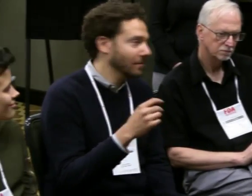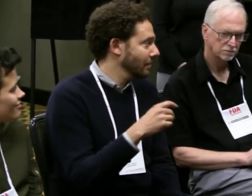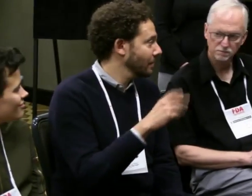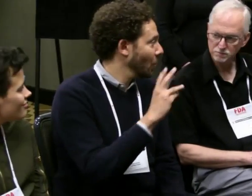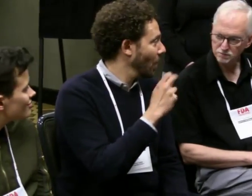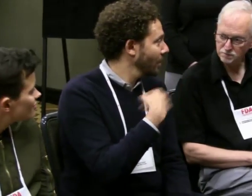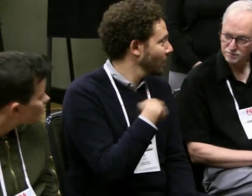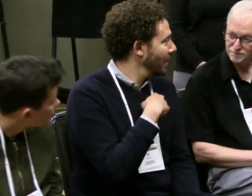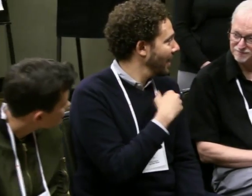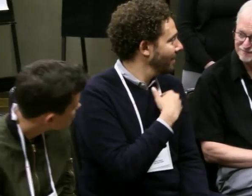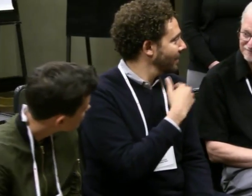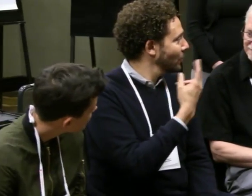(translator) I agree.